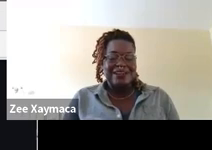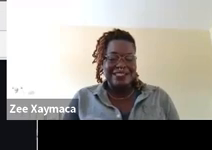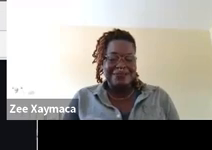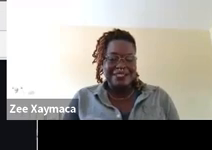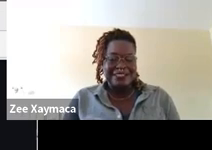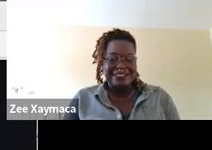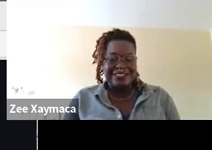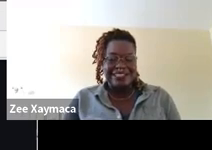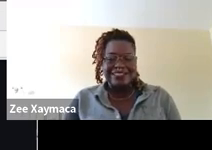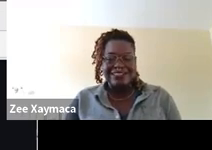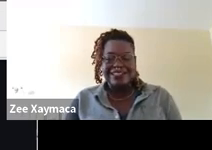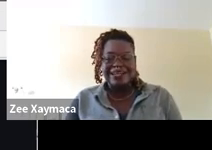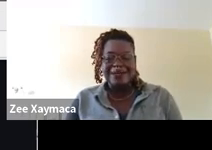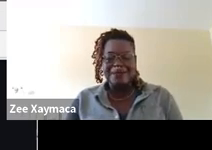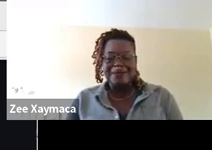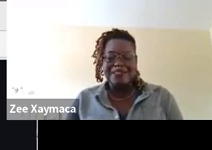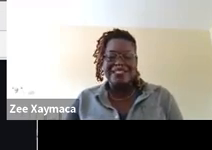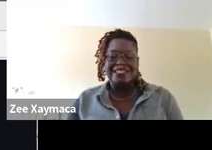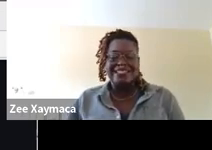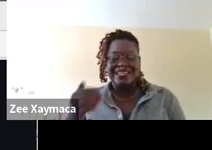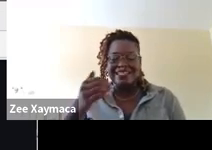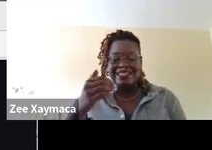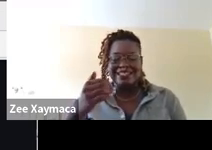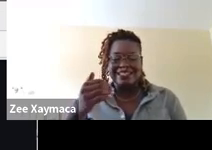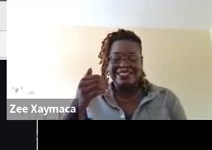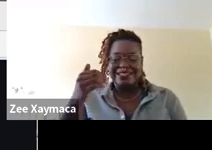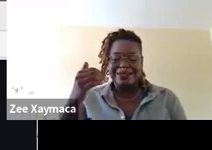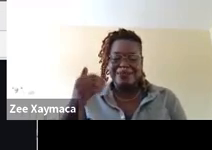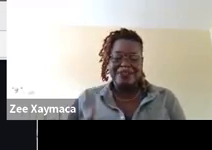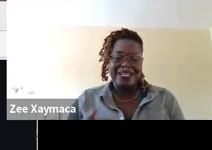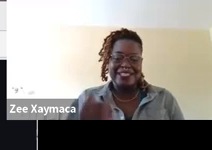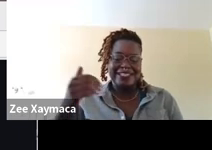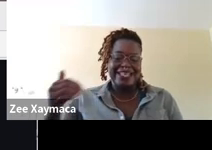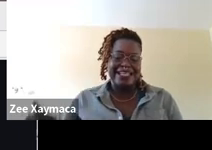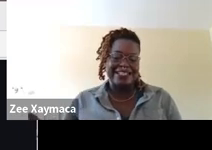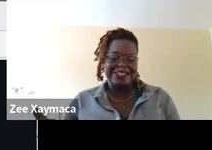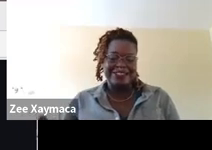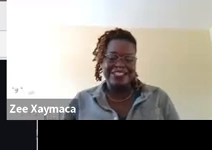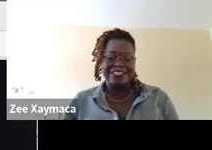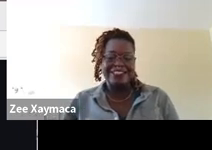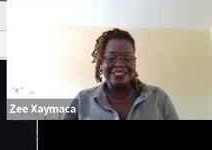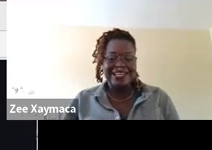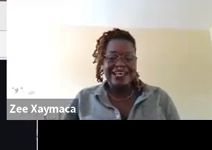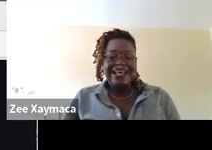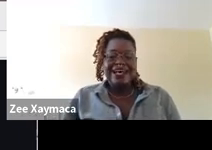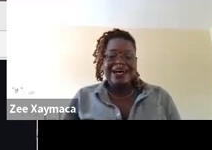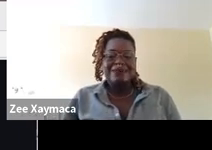Most -- All these pieces are untitled. They're micro essays and illustrations.